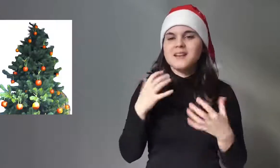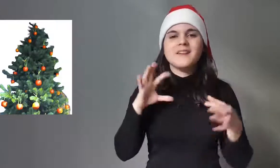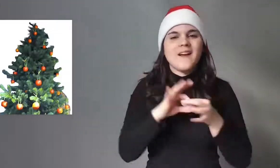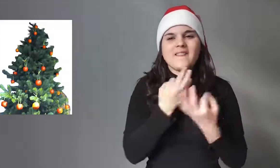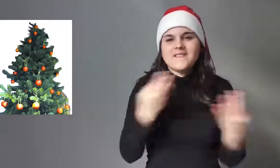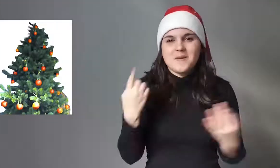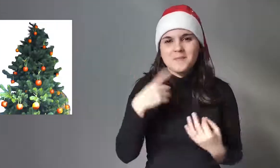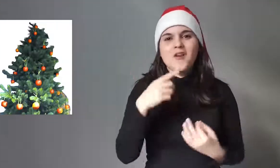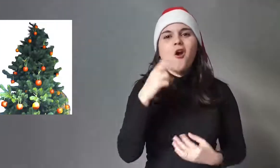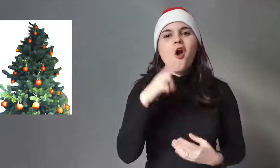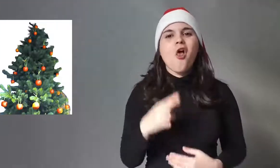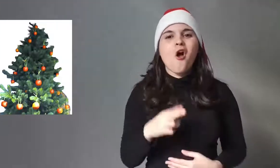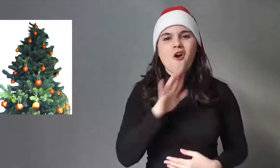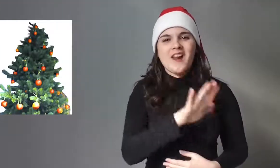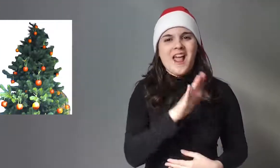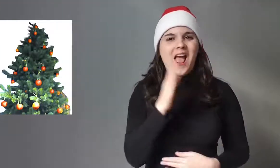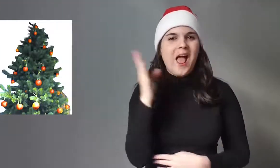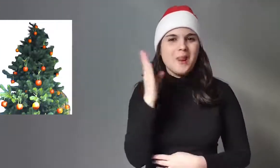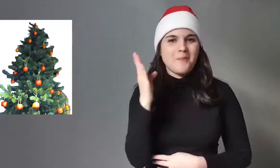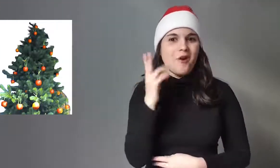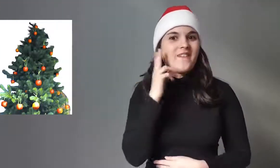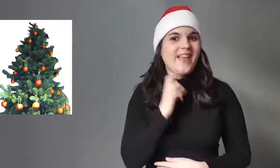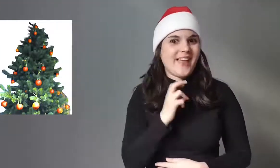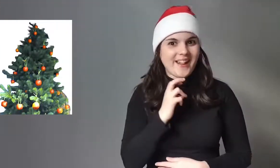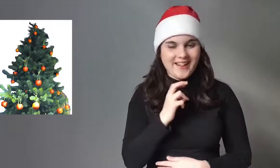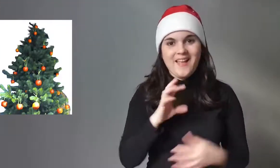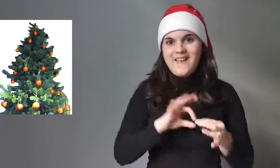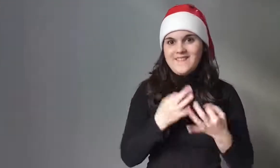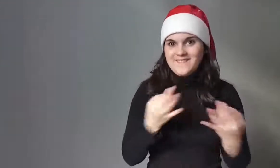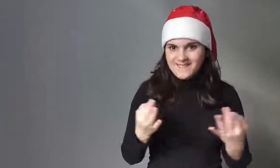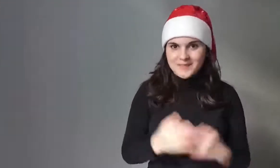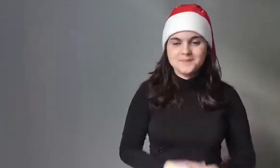it perfectly matches the green color of the tree.